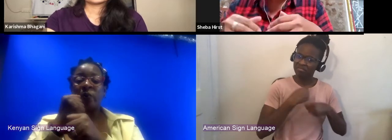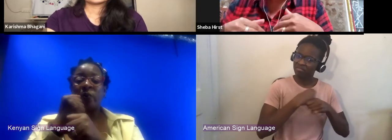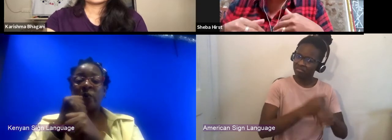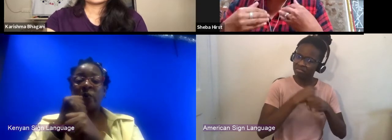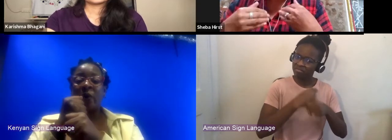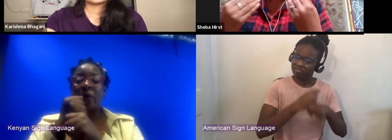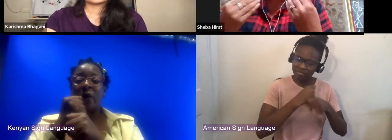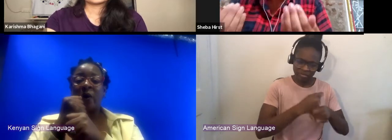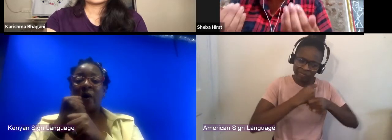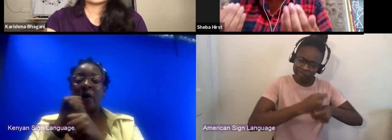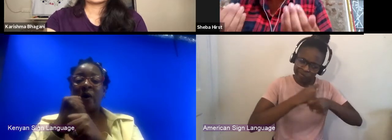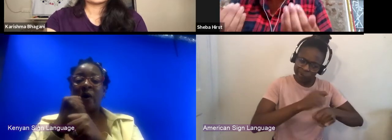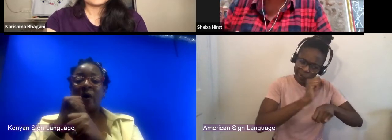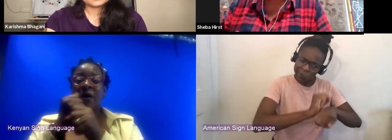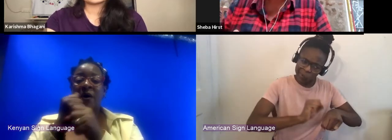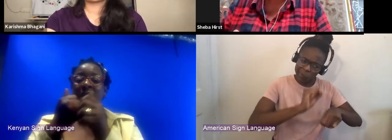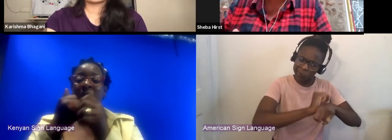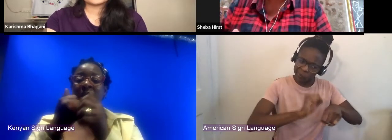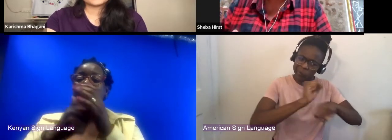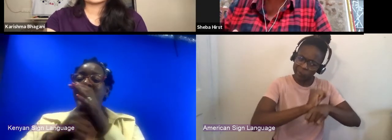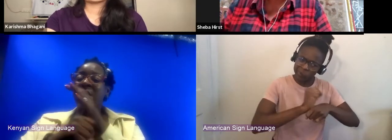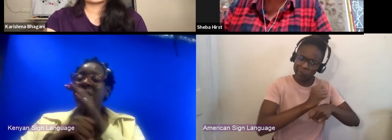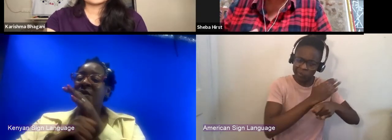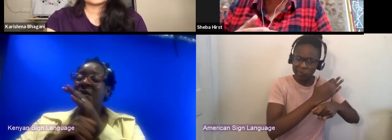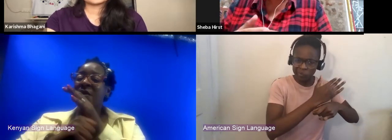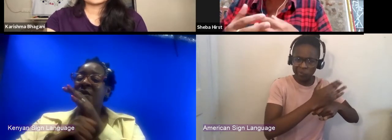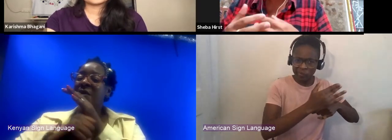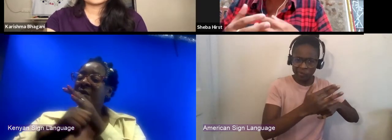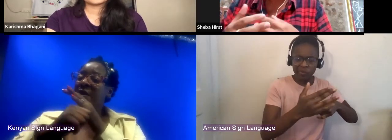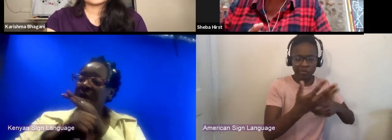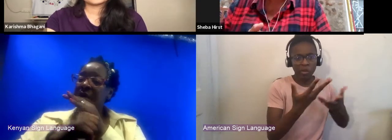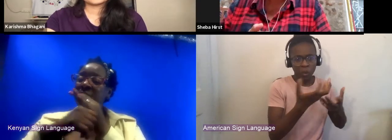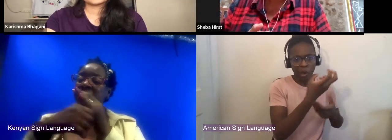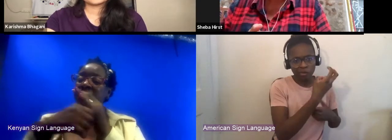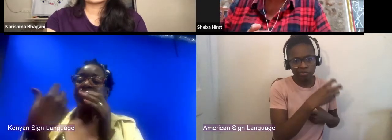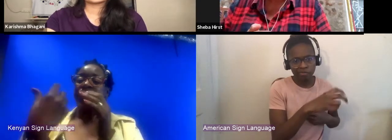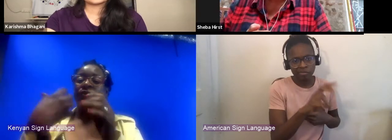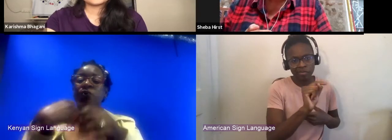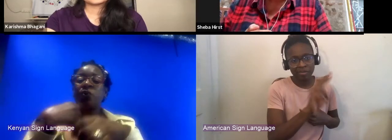from the onset to live on television. And that has shifted a lot of parameters for us